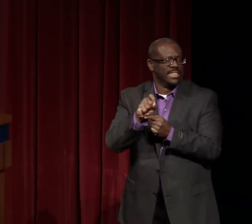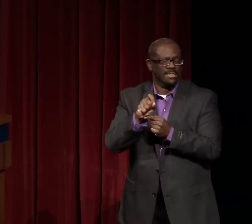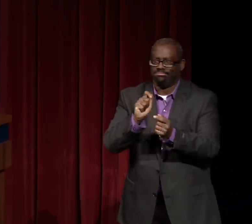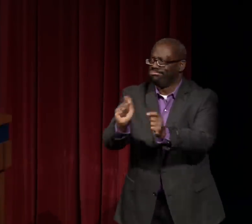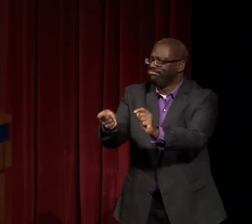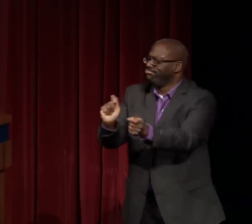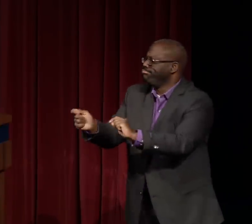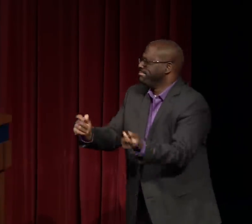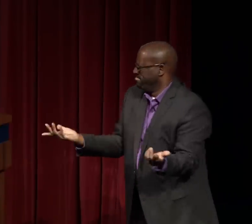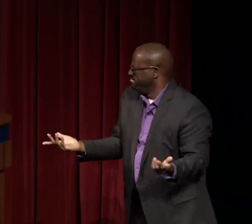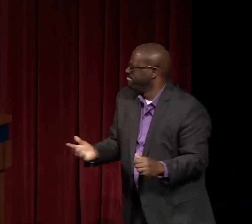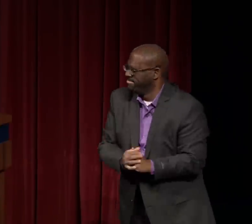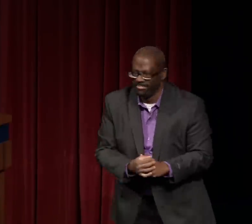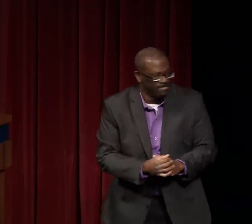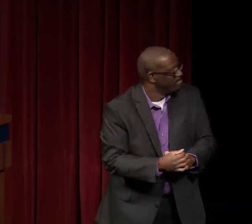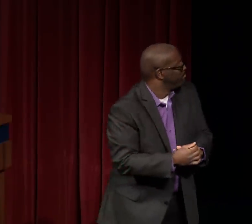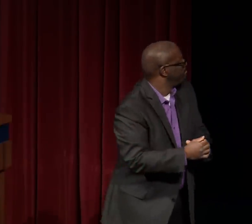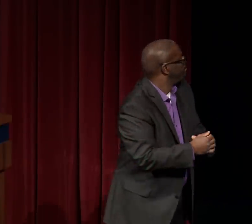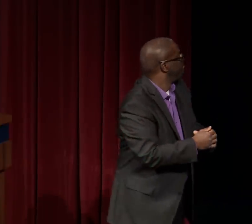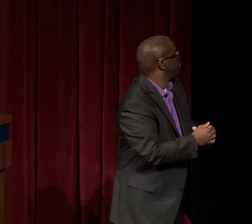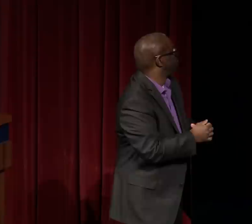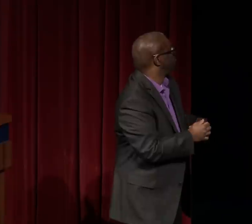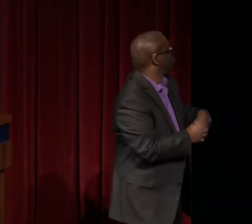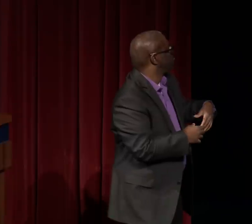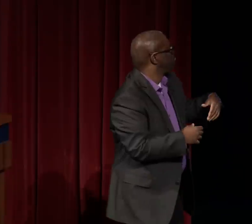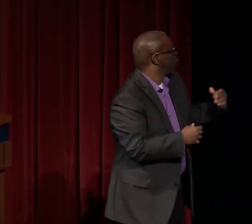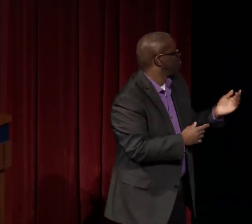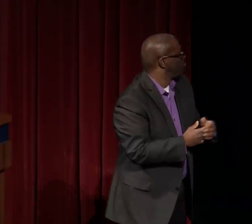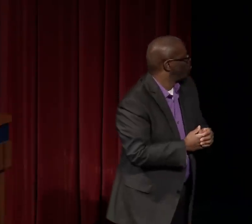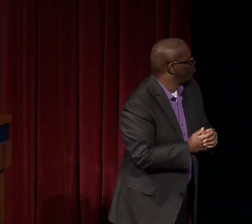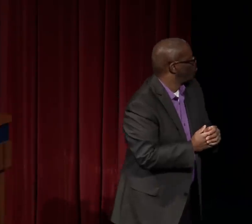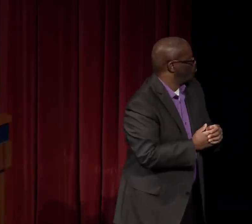be a minority in 10 or 20, 30 years.